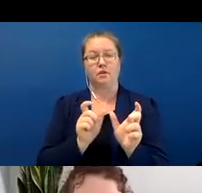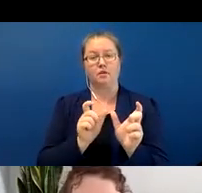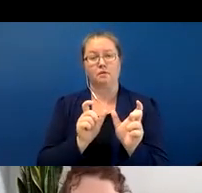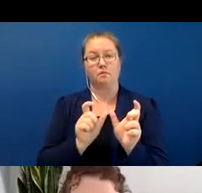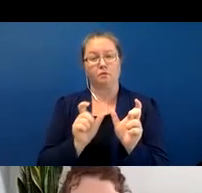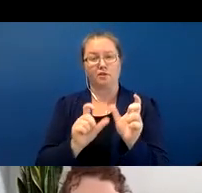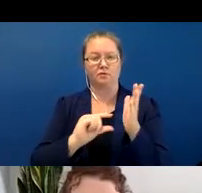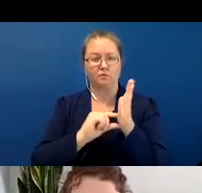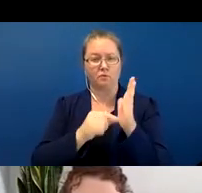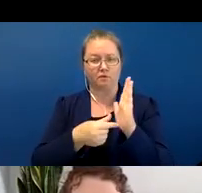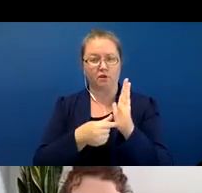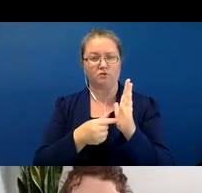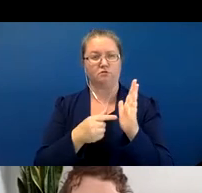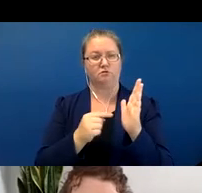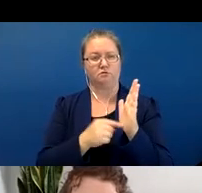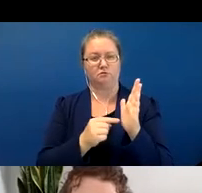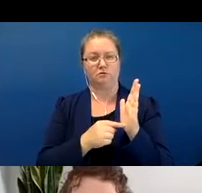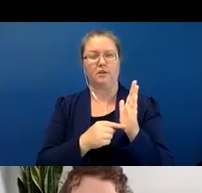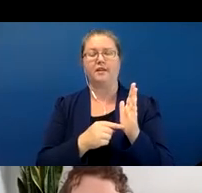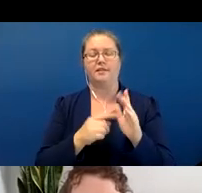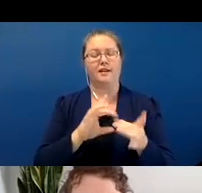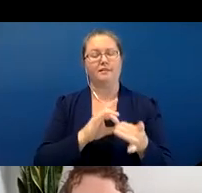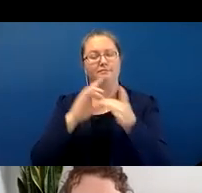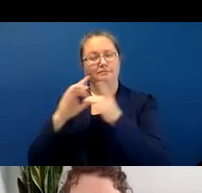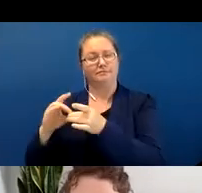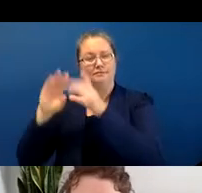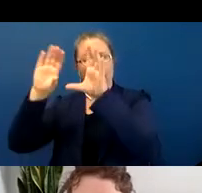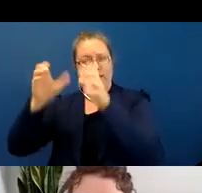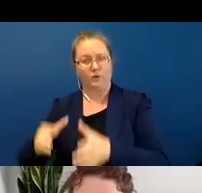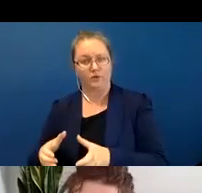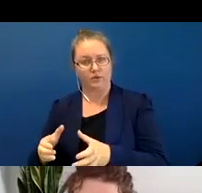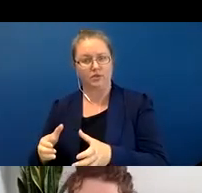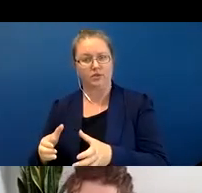goes back to the typological categorizations. Like how does the morphology actually make